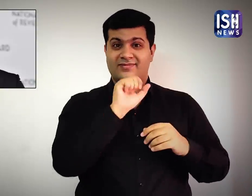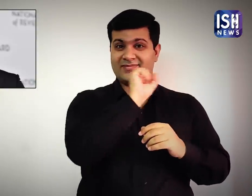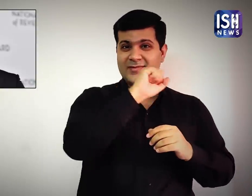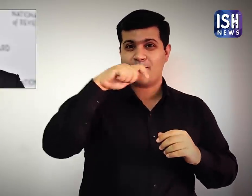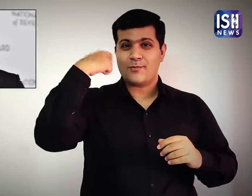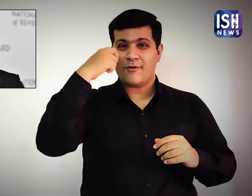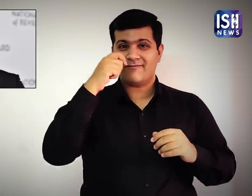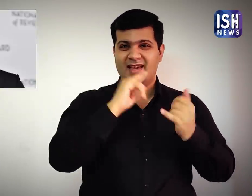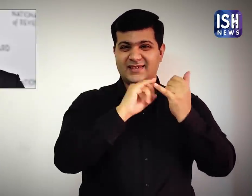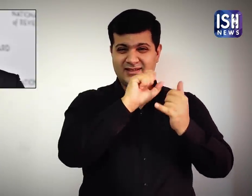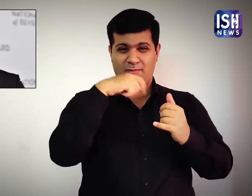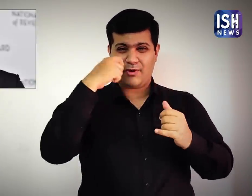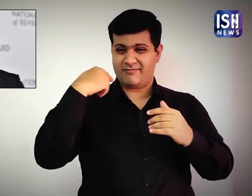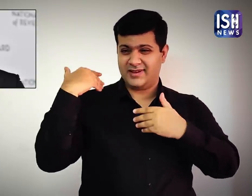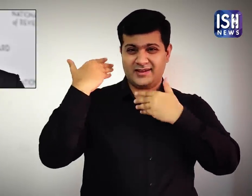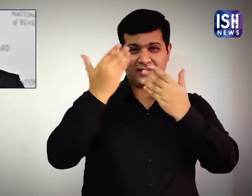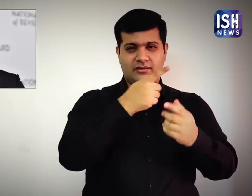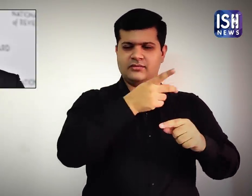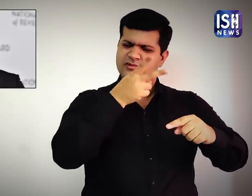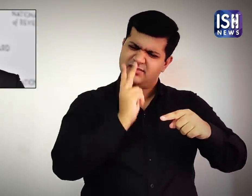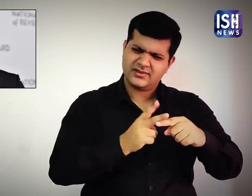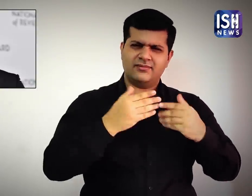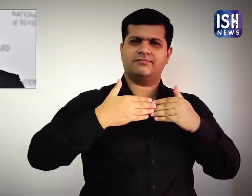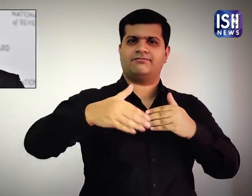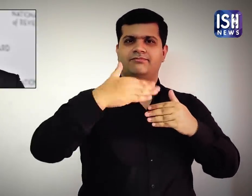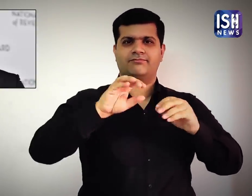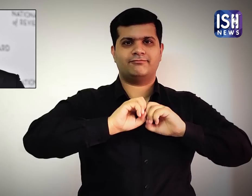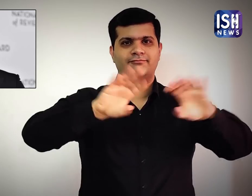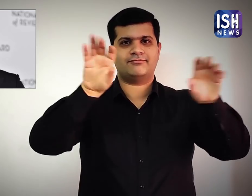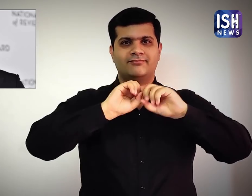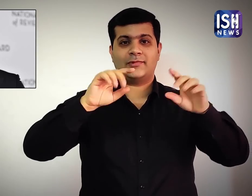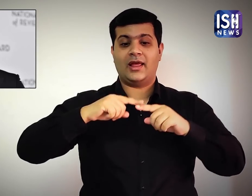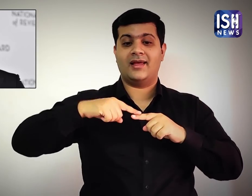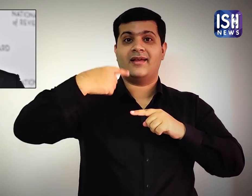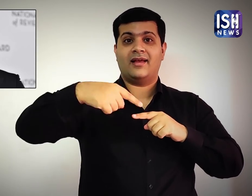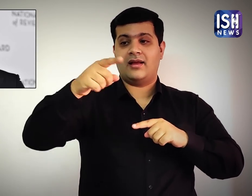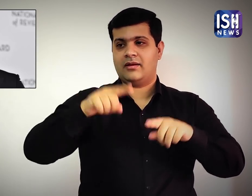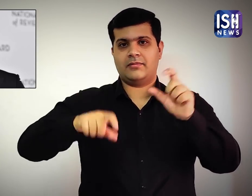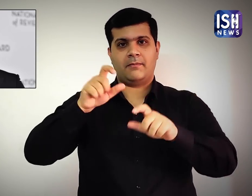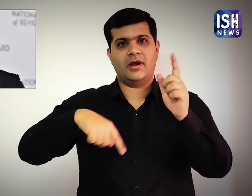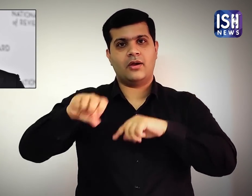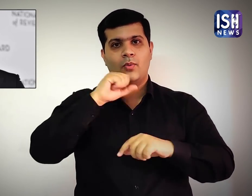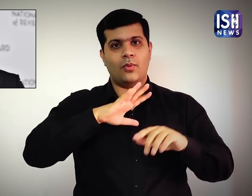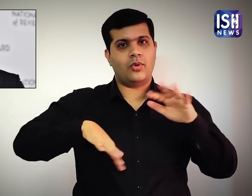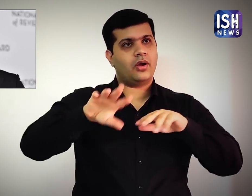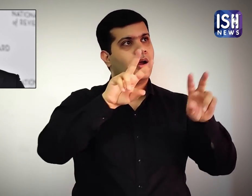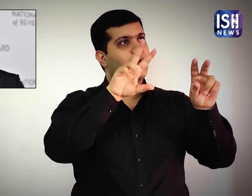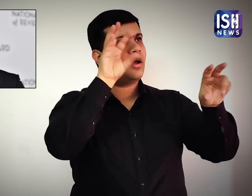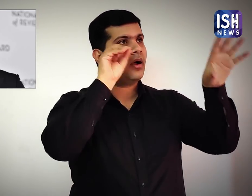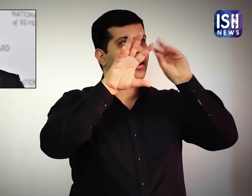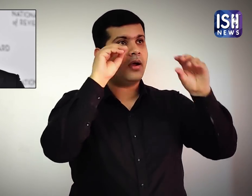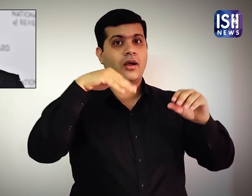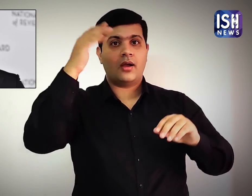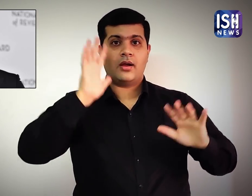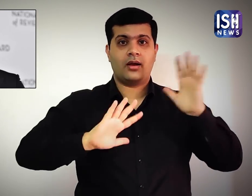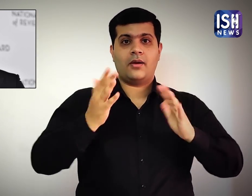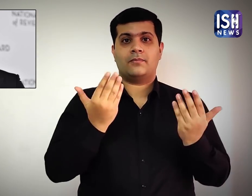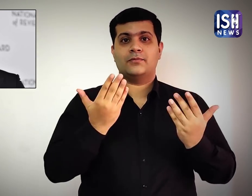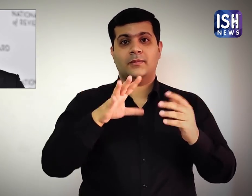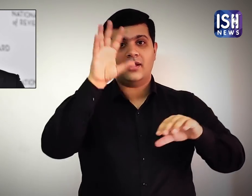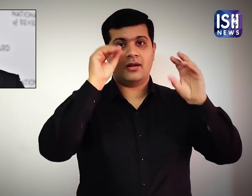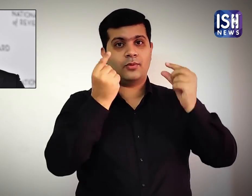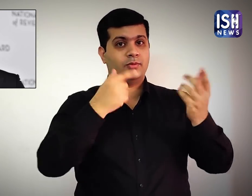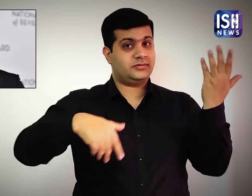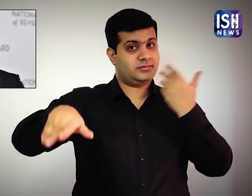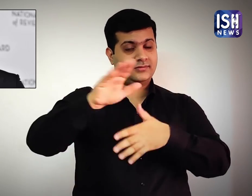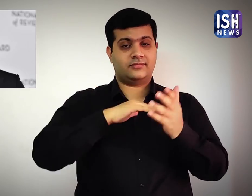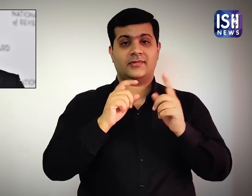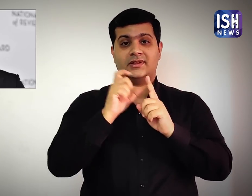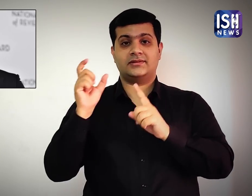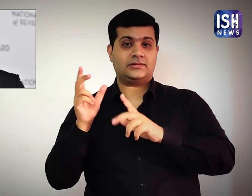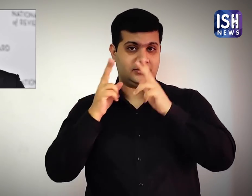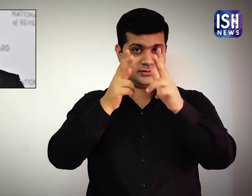His movies will continue to influence the next generation.”